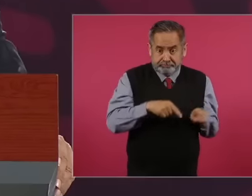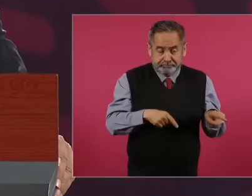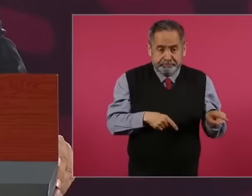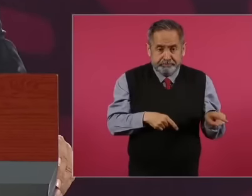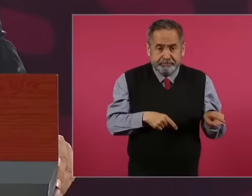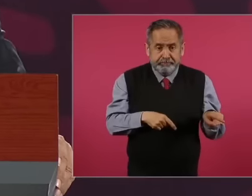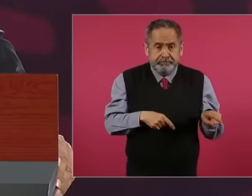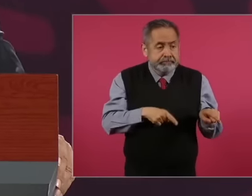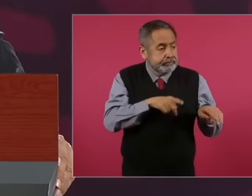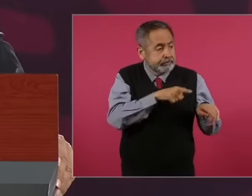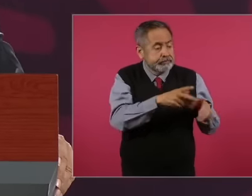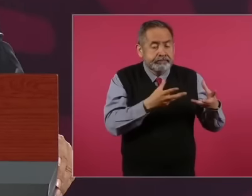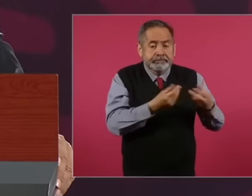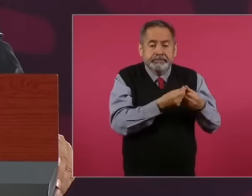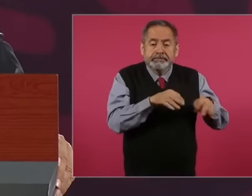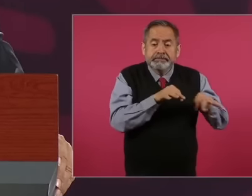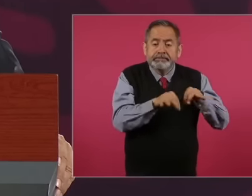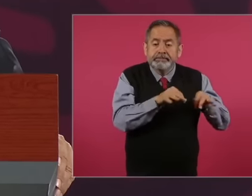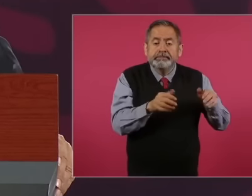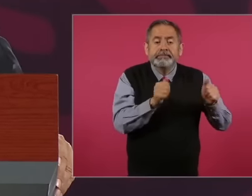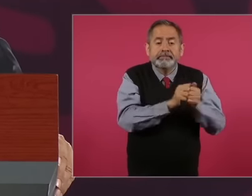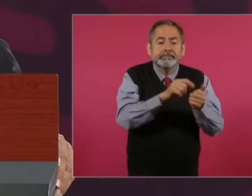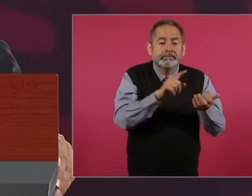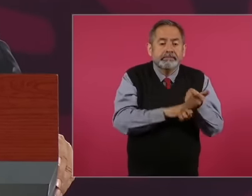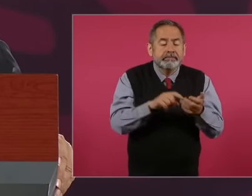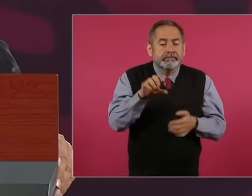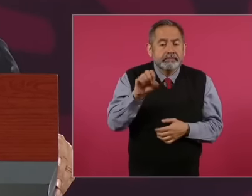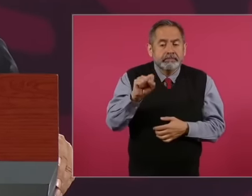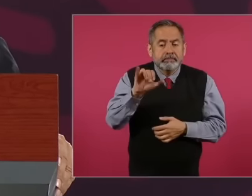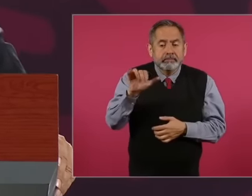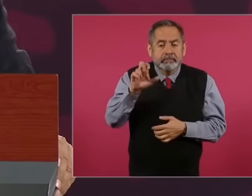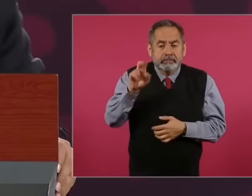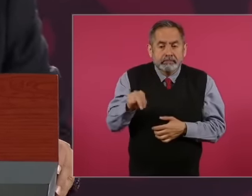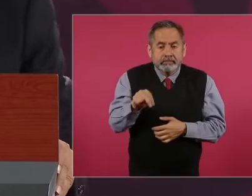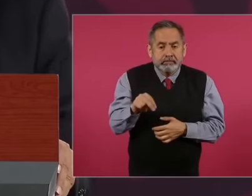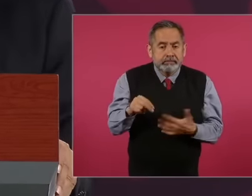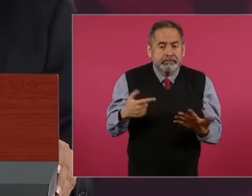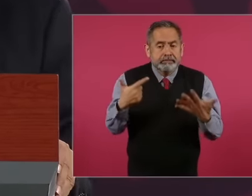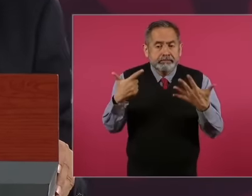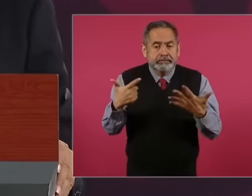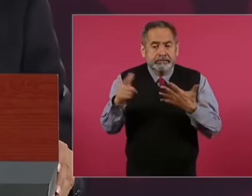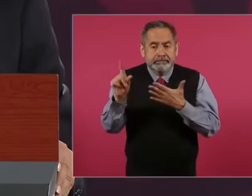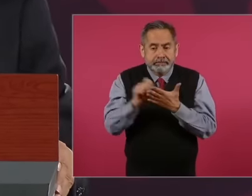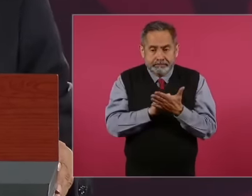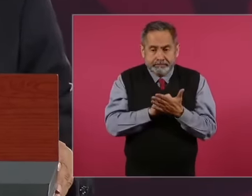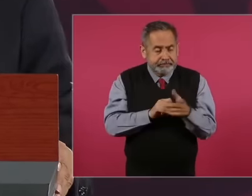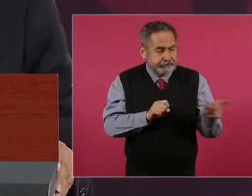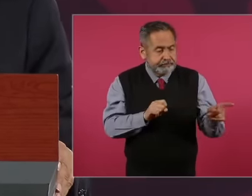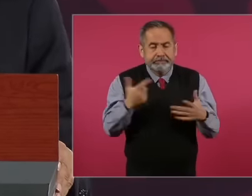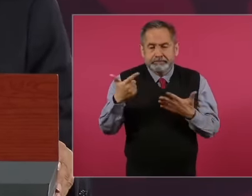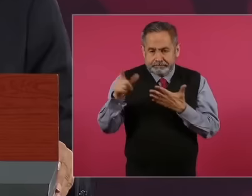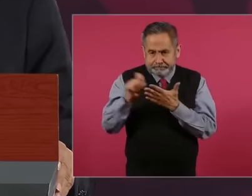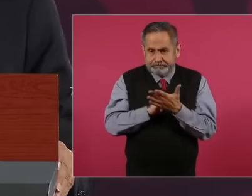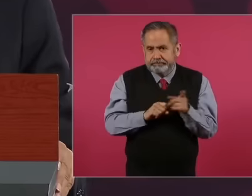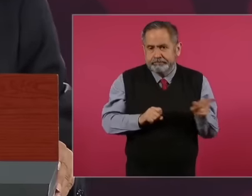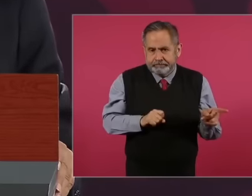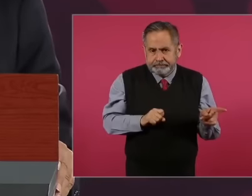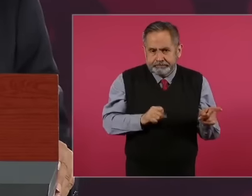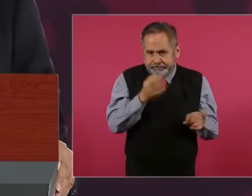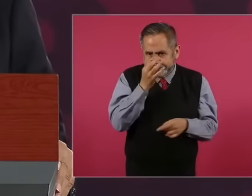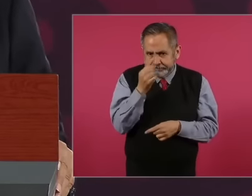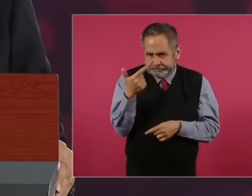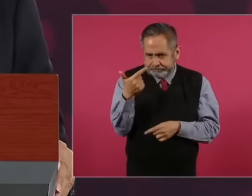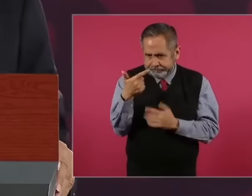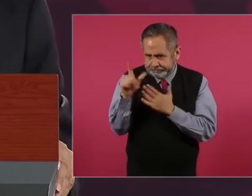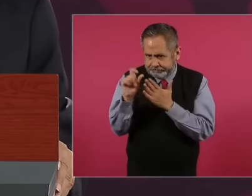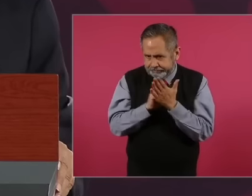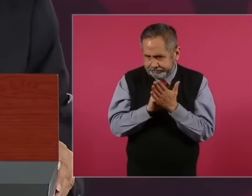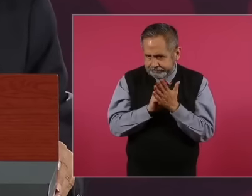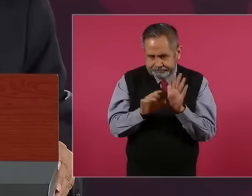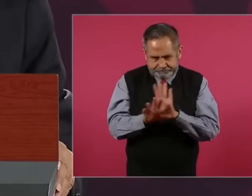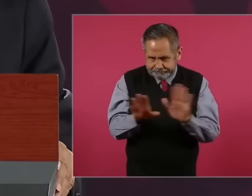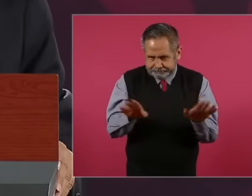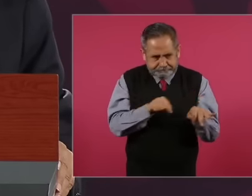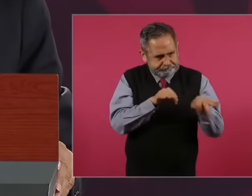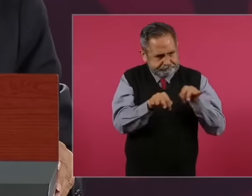worked in court for 7 months 7 months and arrives at